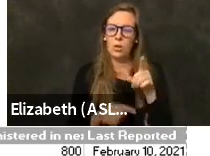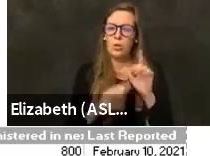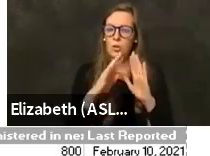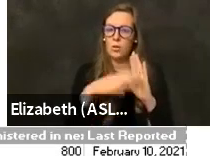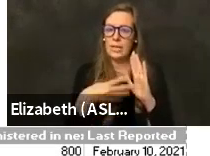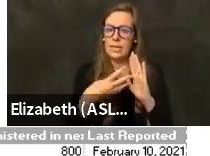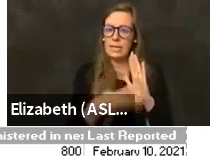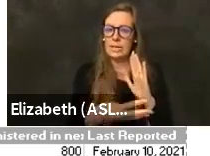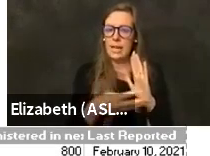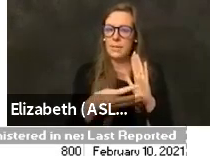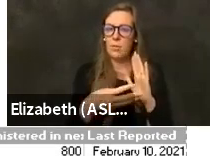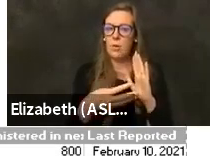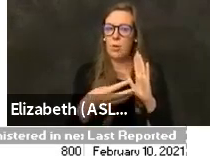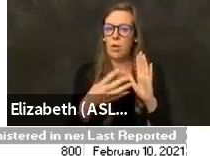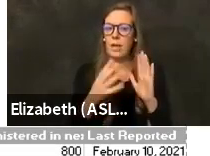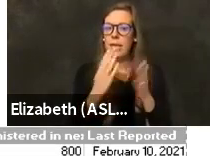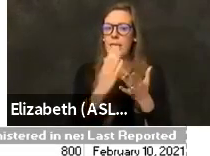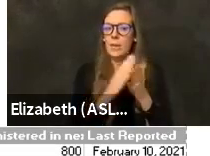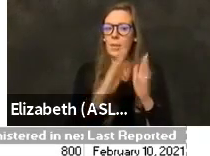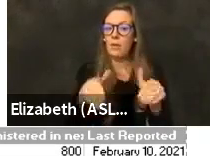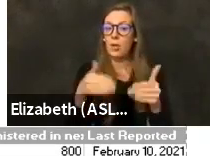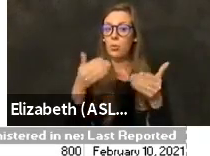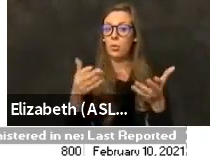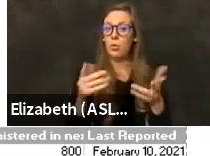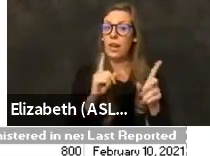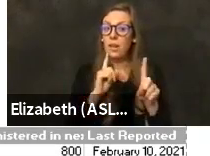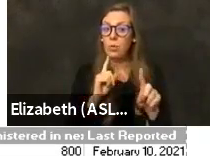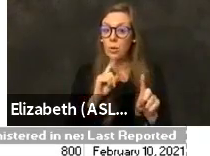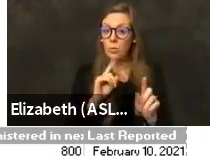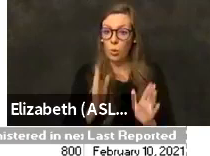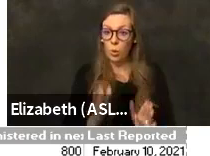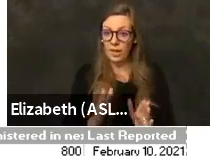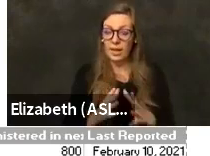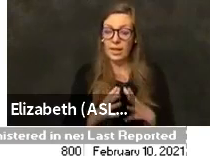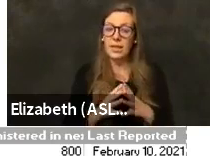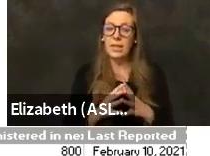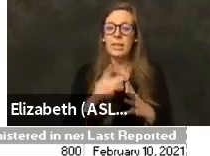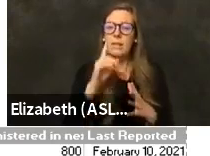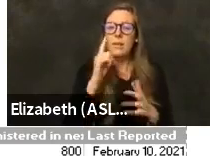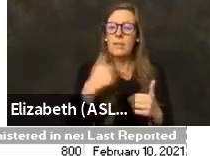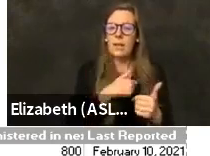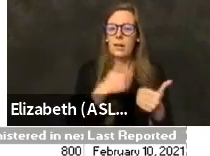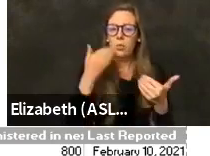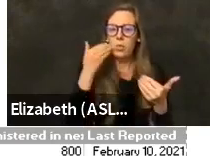the provider reporting that we're engaging in because we know that the data in the